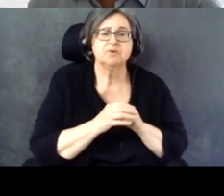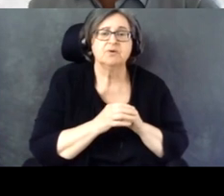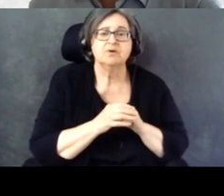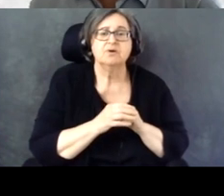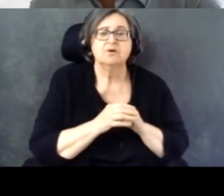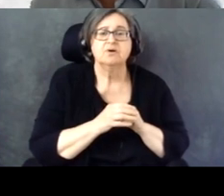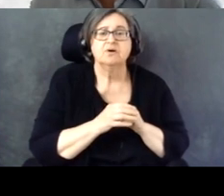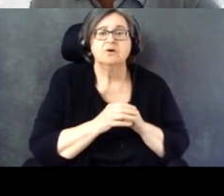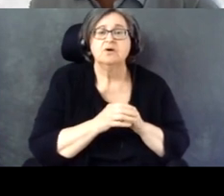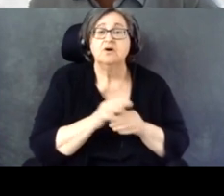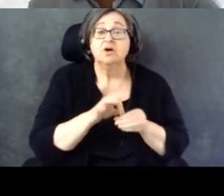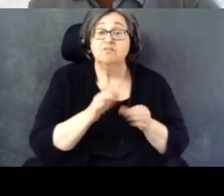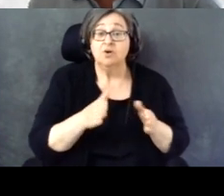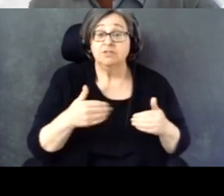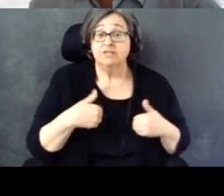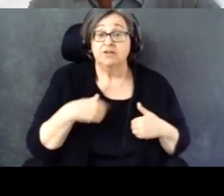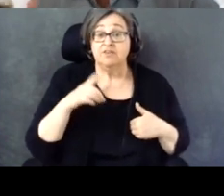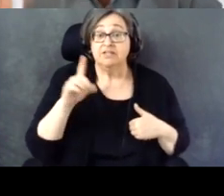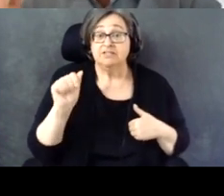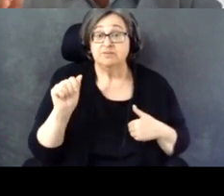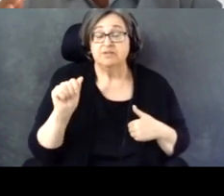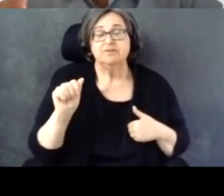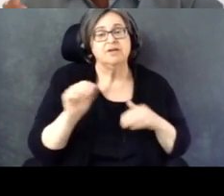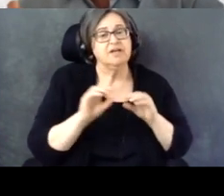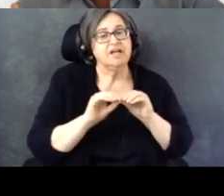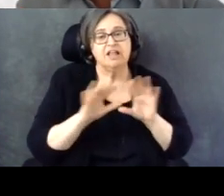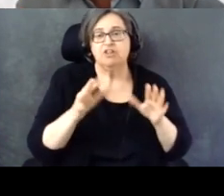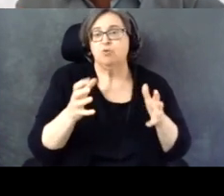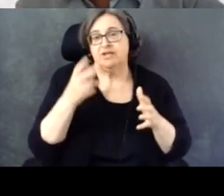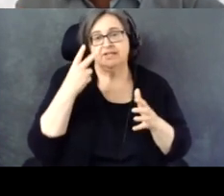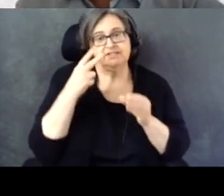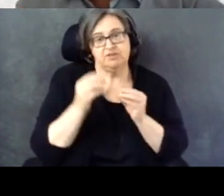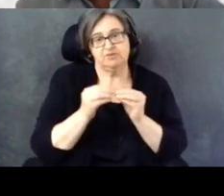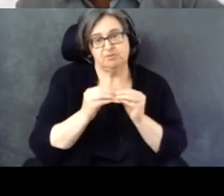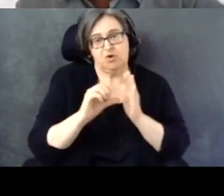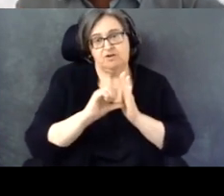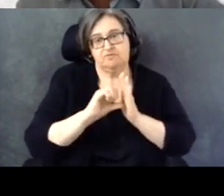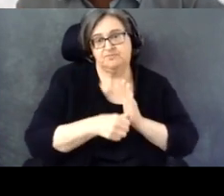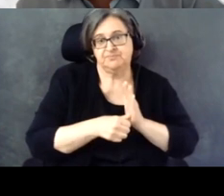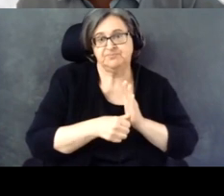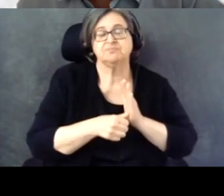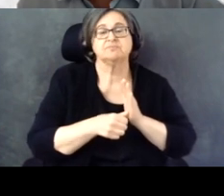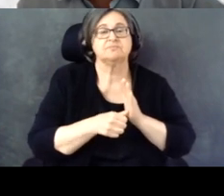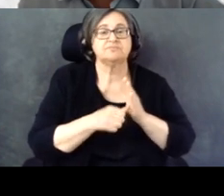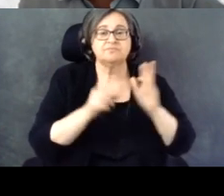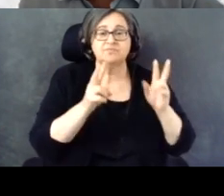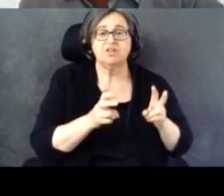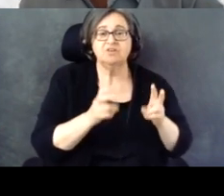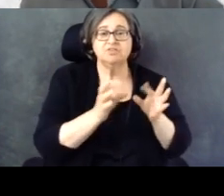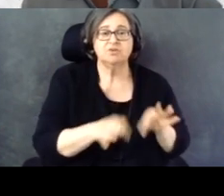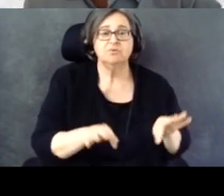And voters with disabilities clearly want to see more emphasis on the issues that mattered to them.